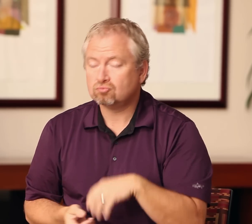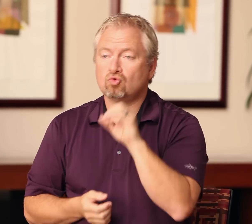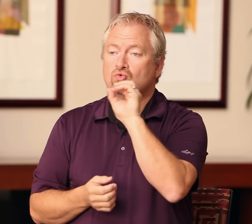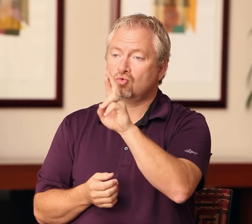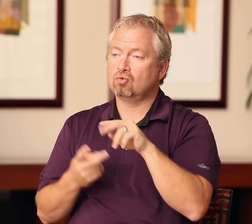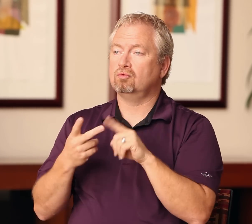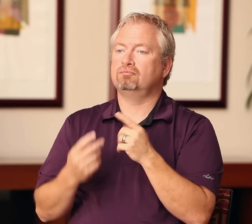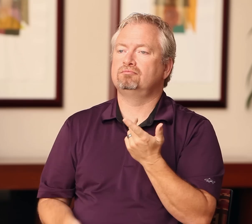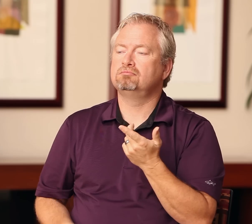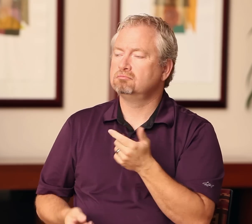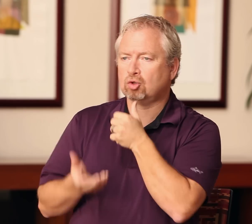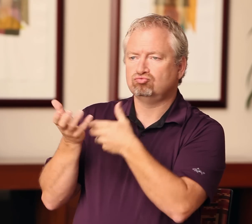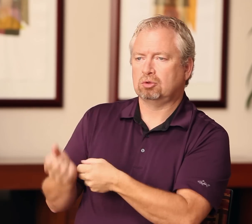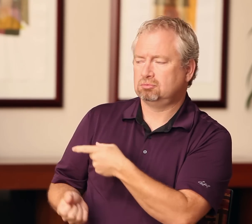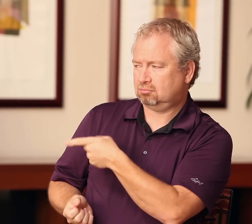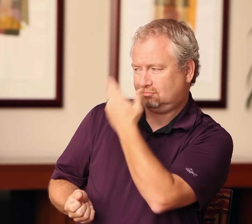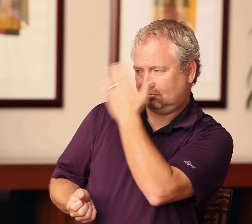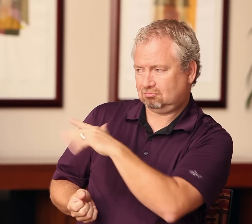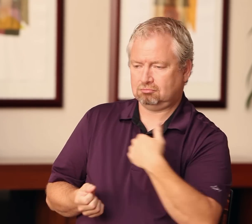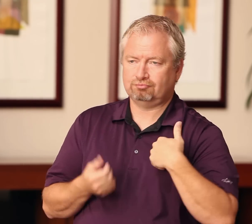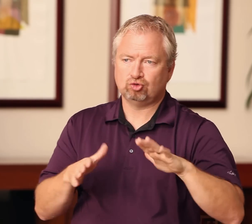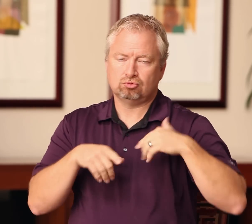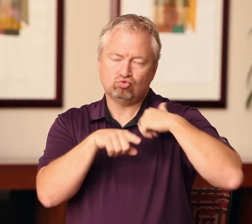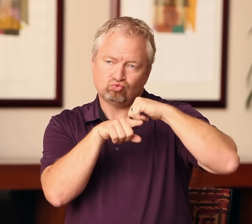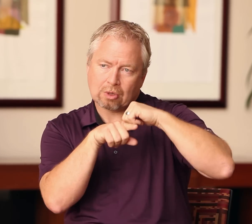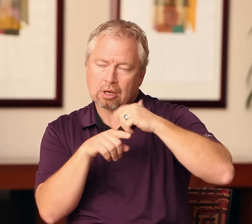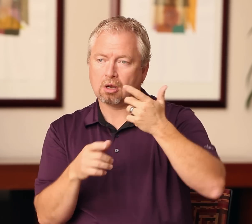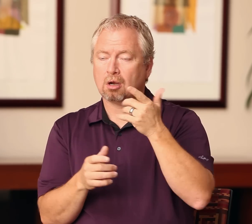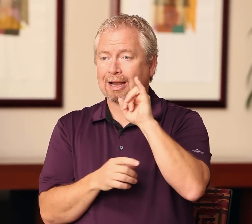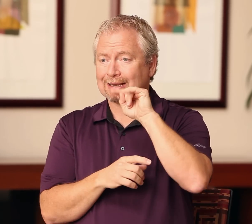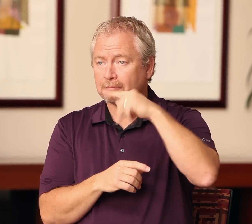After all, hearing interpreters have been trained, they've been through ITP programs,